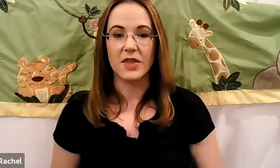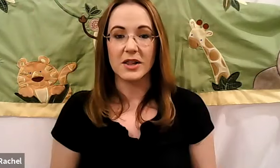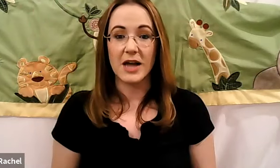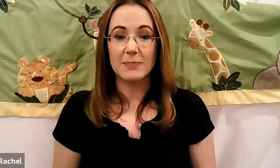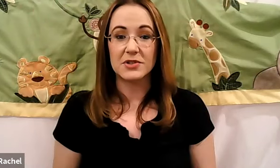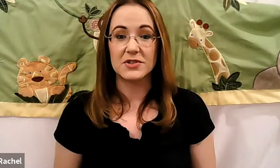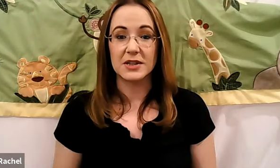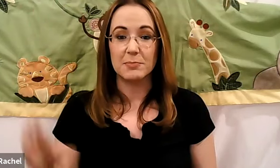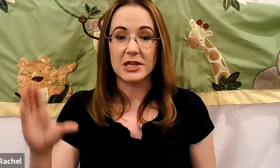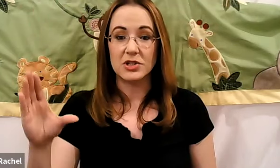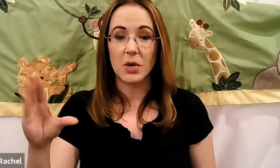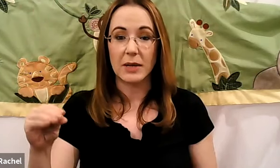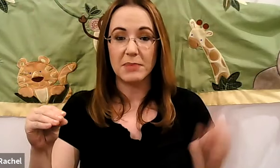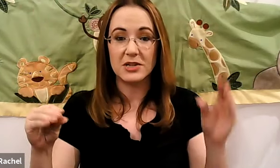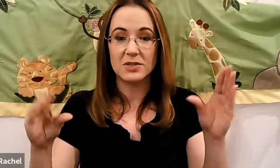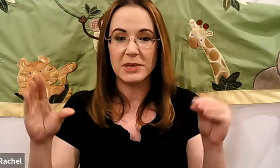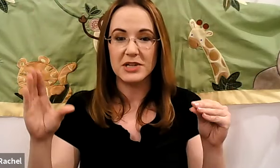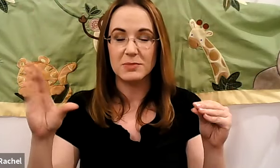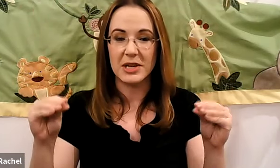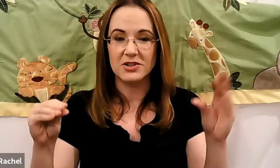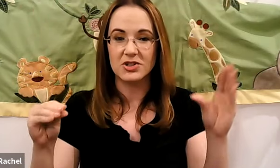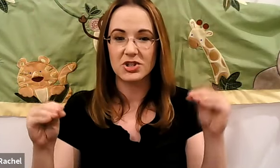Rachel: A lobsters at the beach going to pinch pinch.